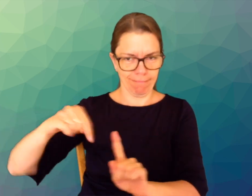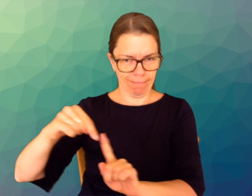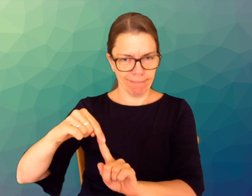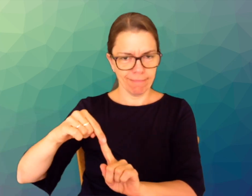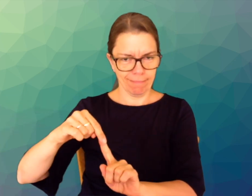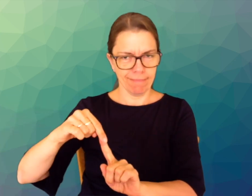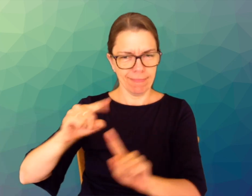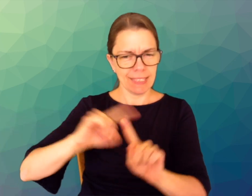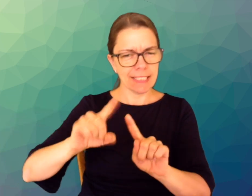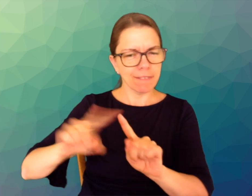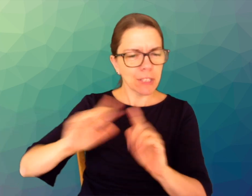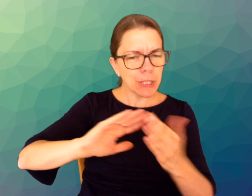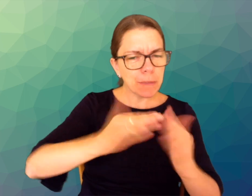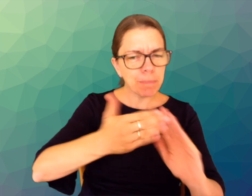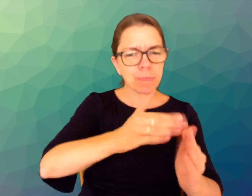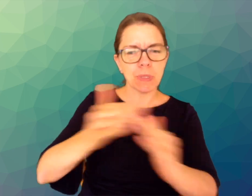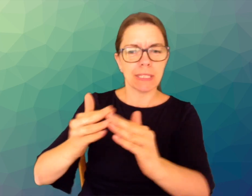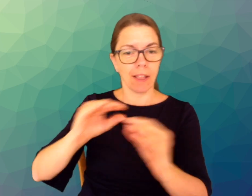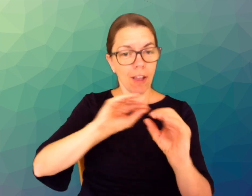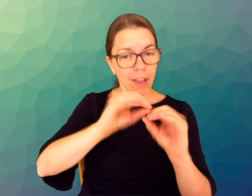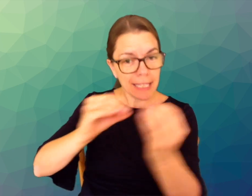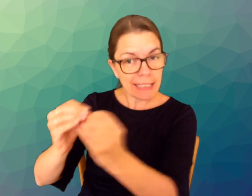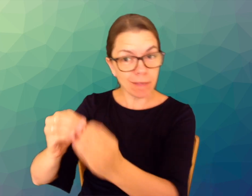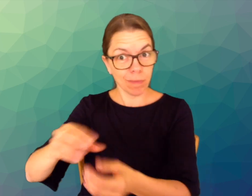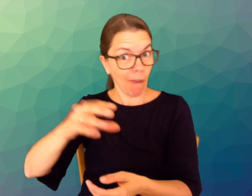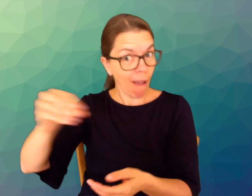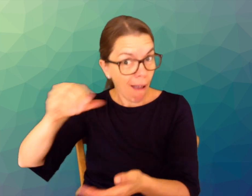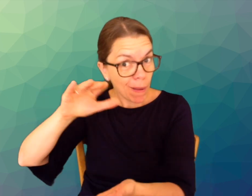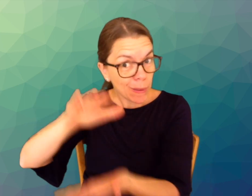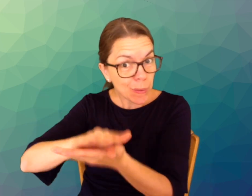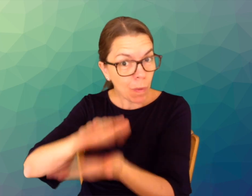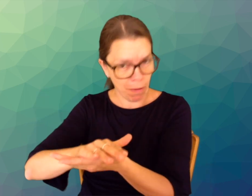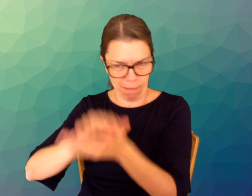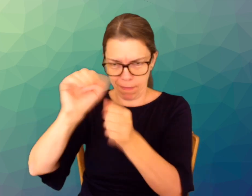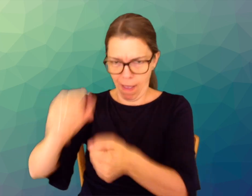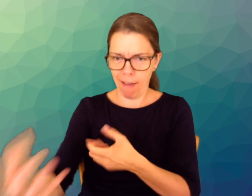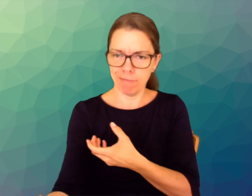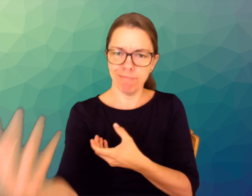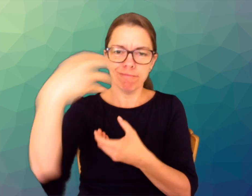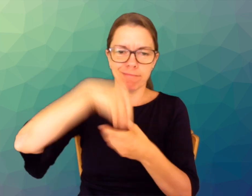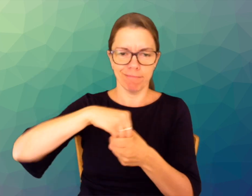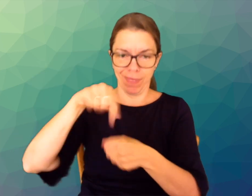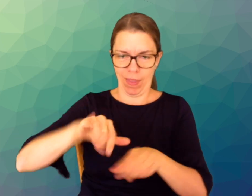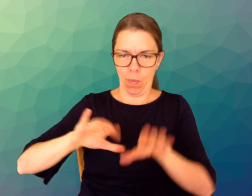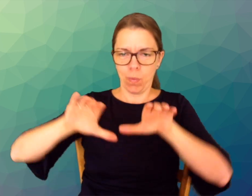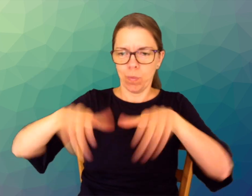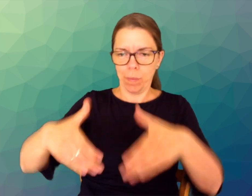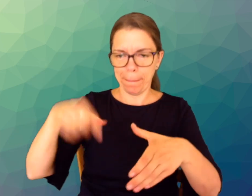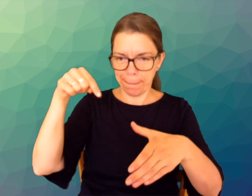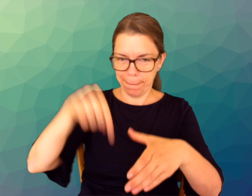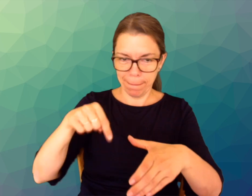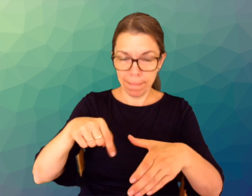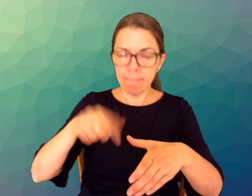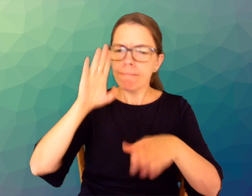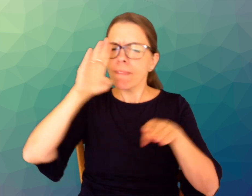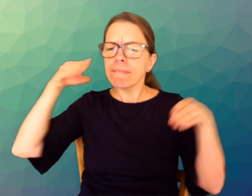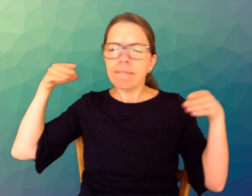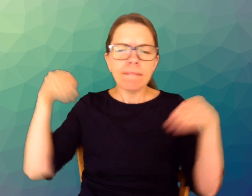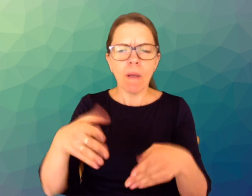from community organisations and schools to participate in a larger group setting.